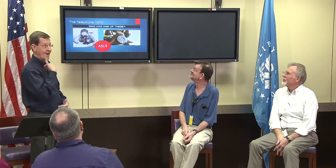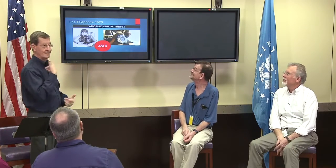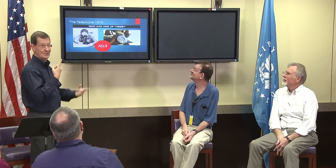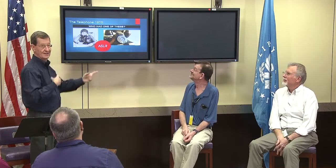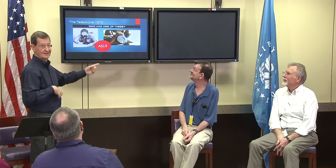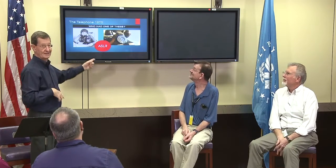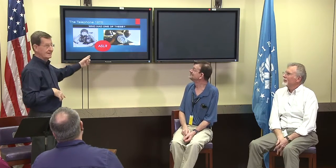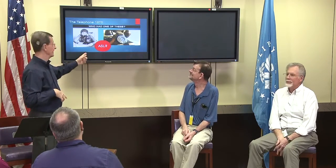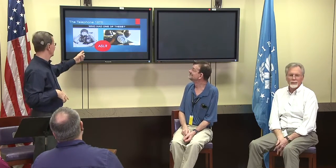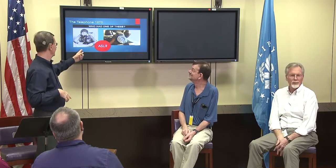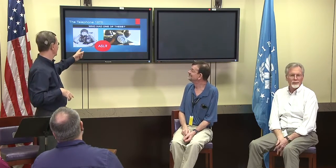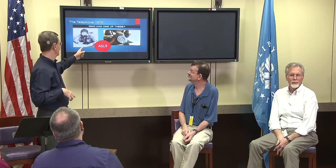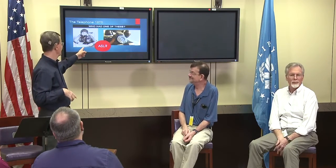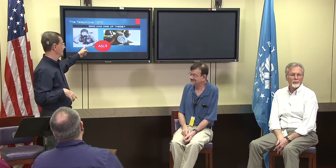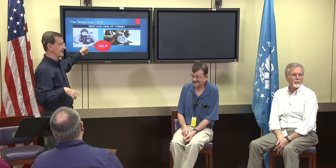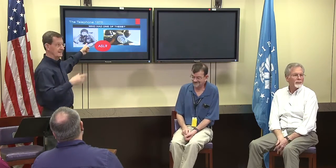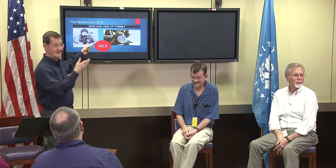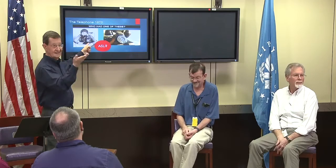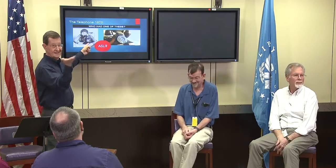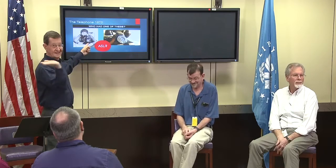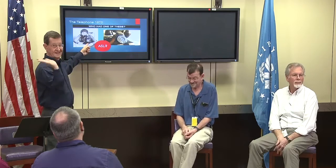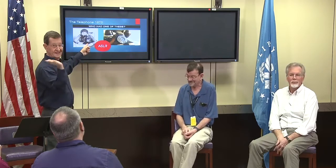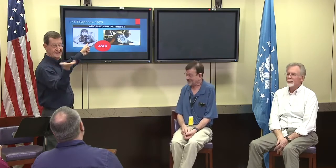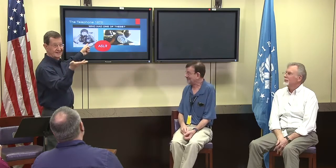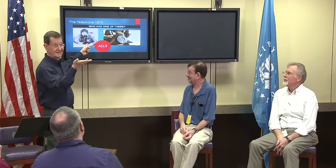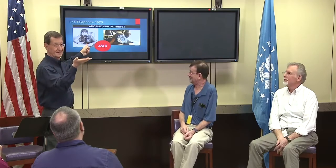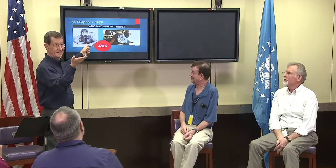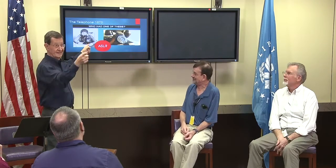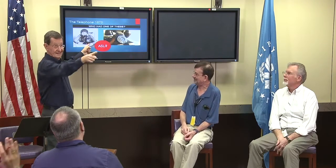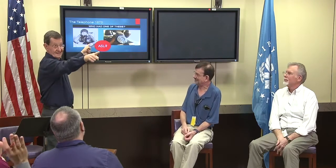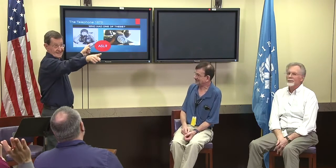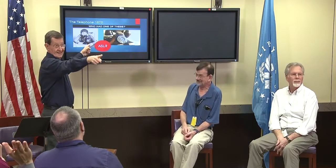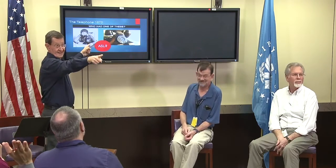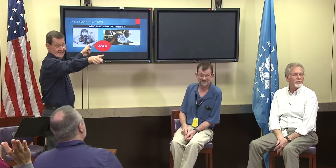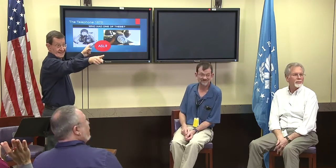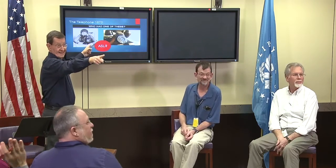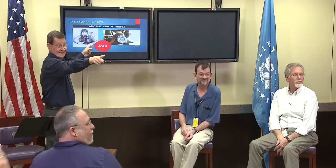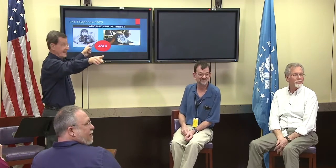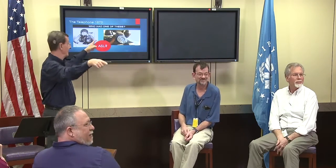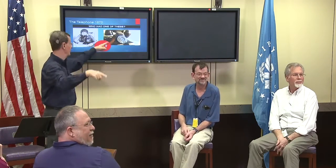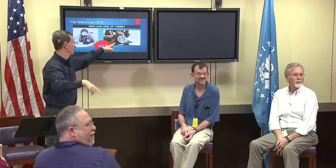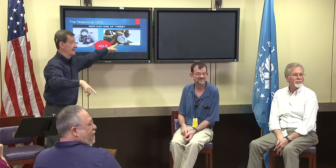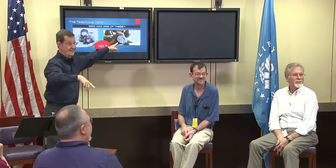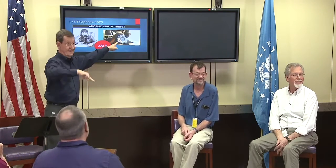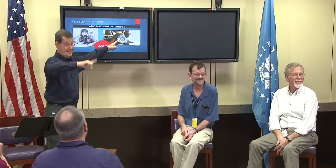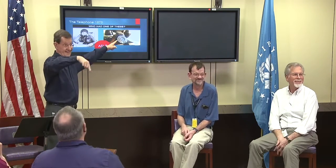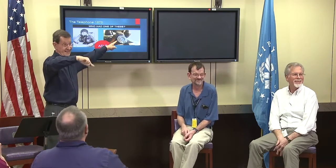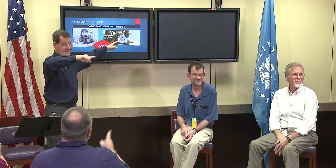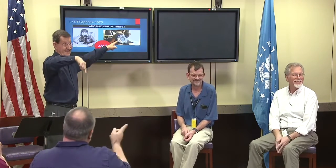So who here had either one of those? Anyone have the older version? No, no.